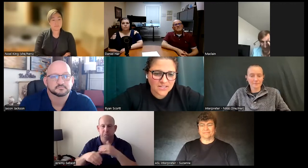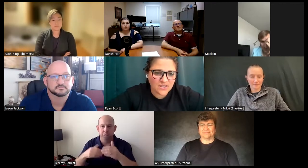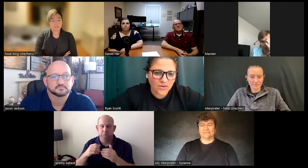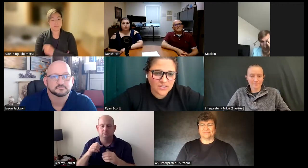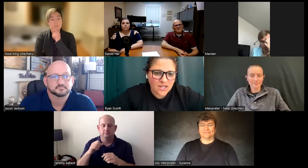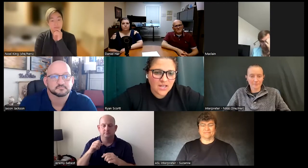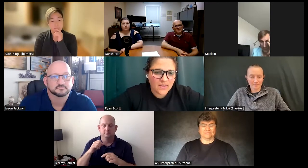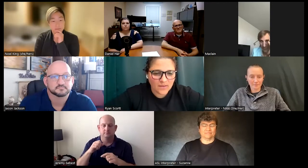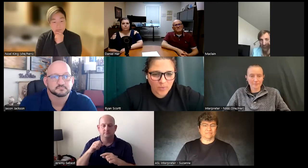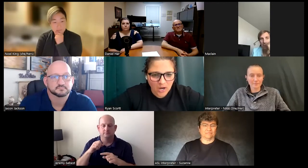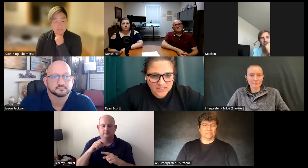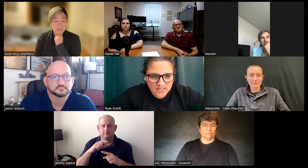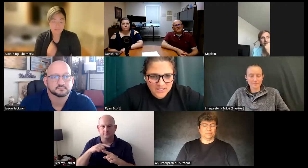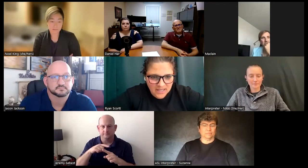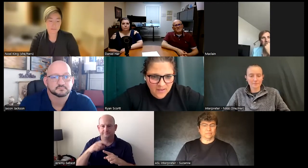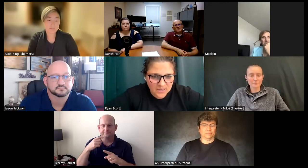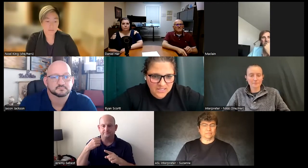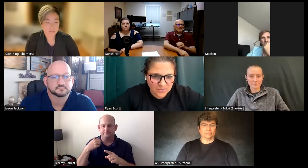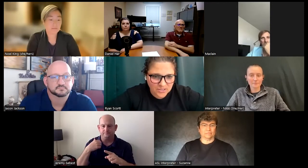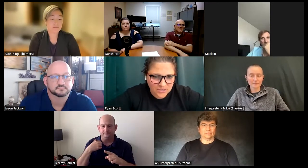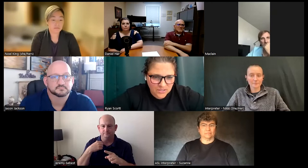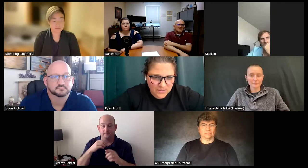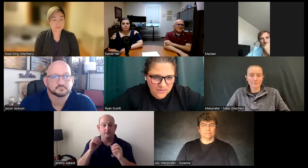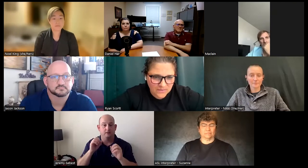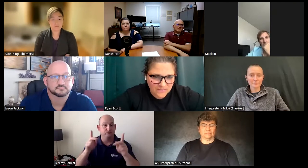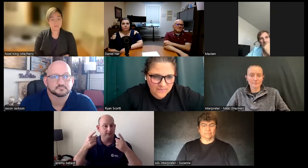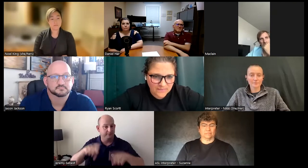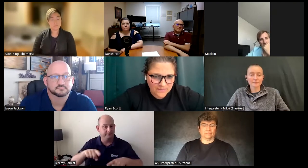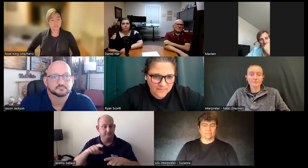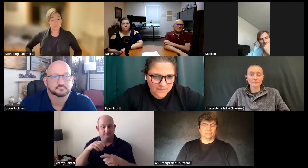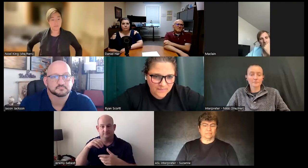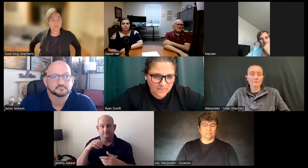and different processes getting them established